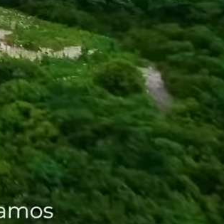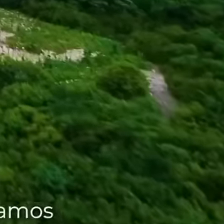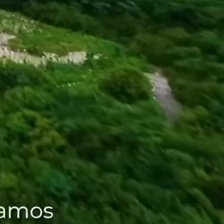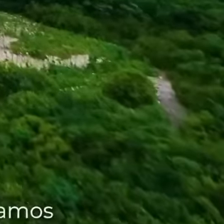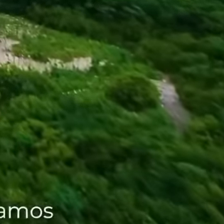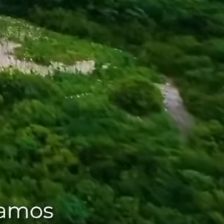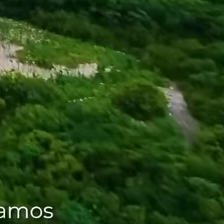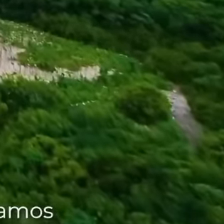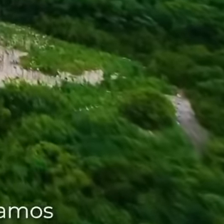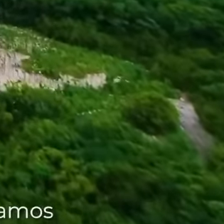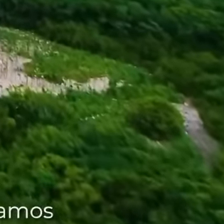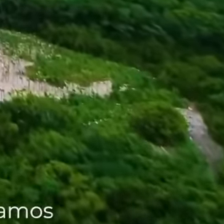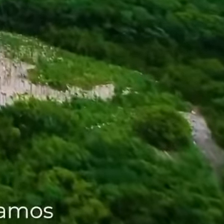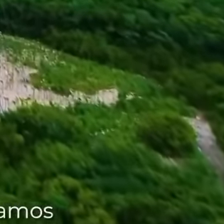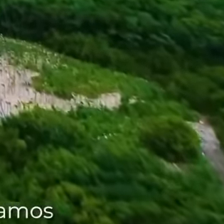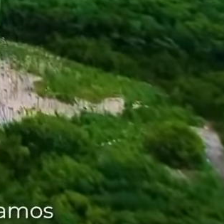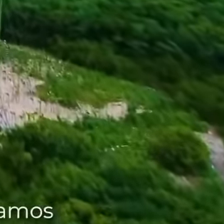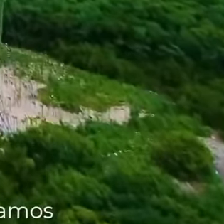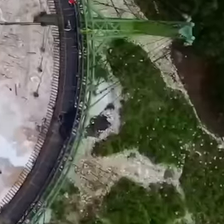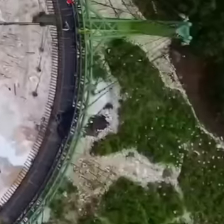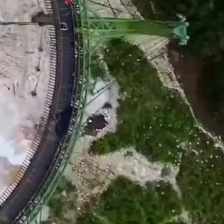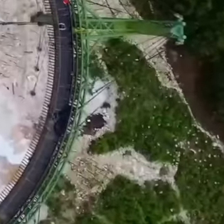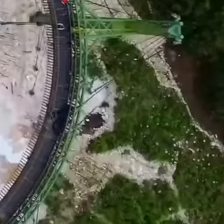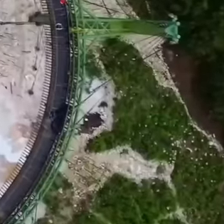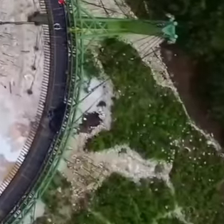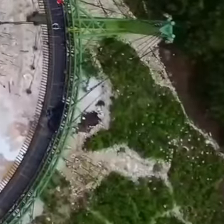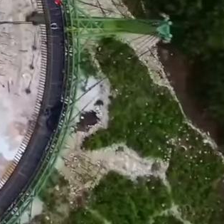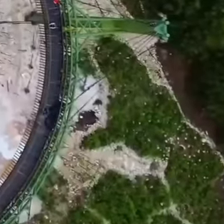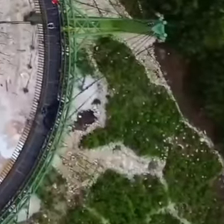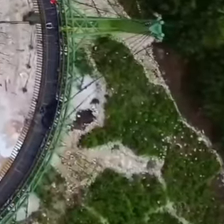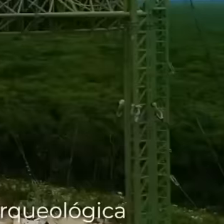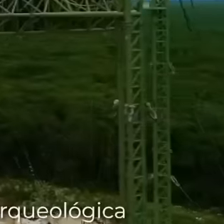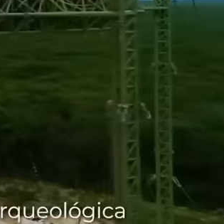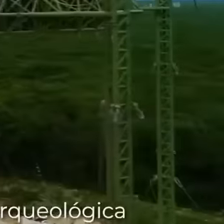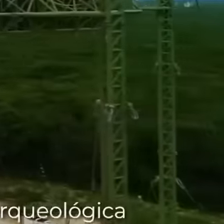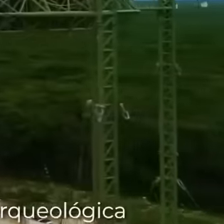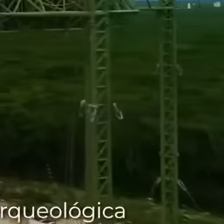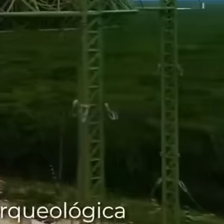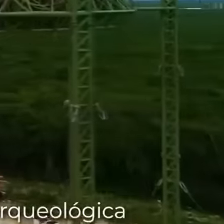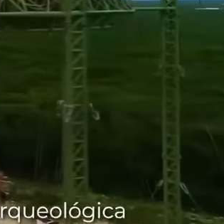From the sighting towers that we built at one end of the airfield, people will be able to enjoy